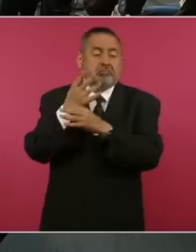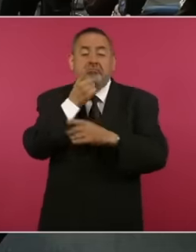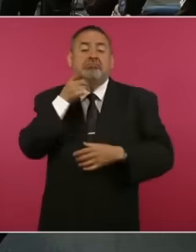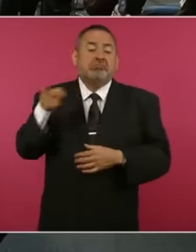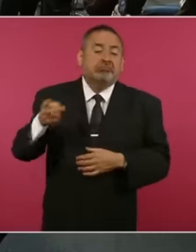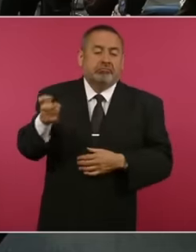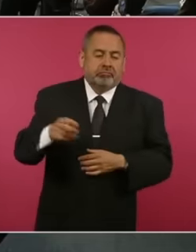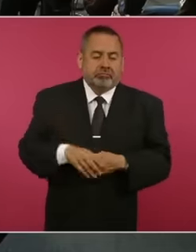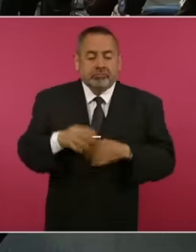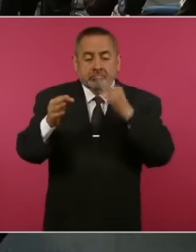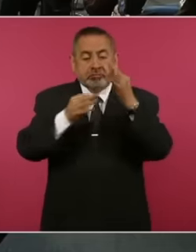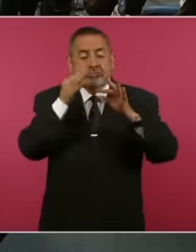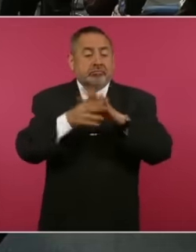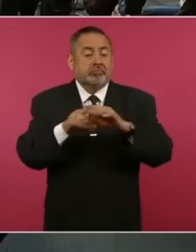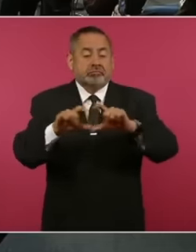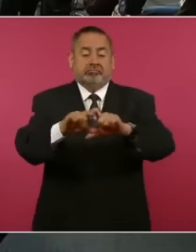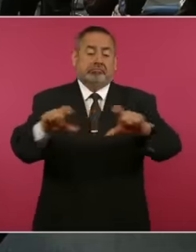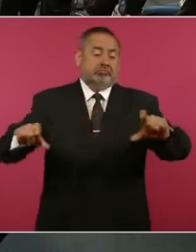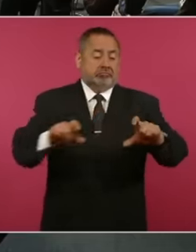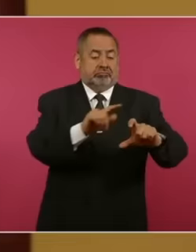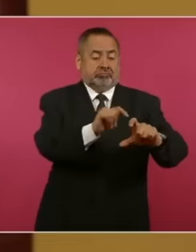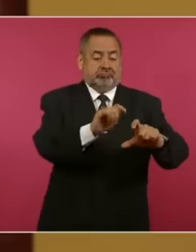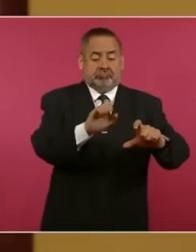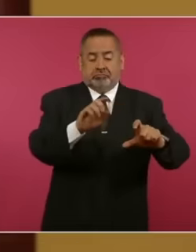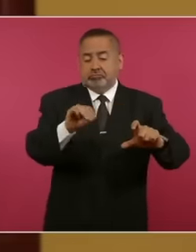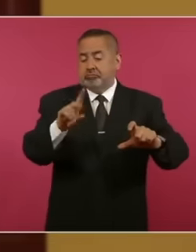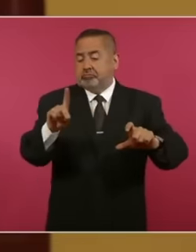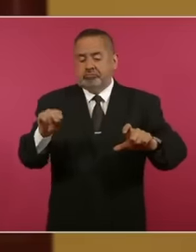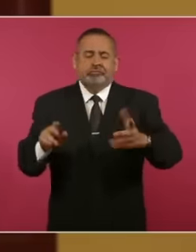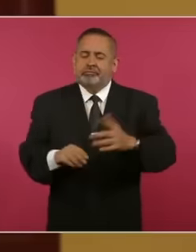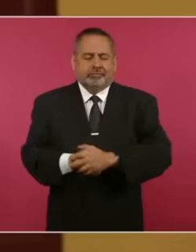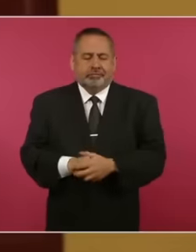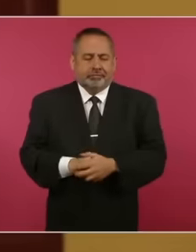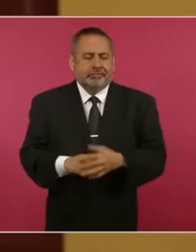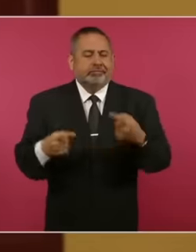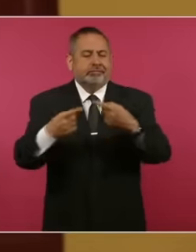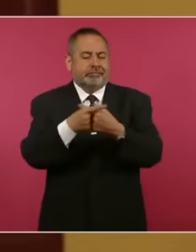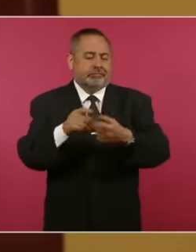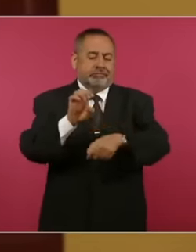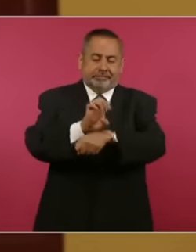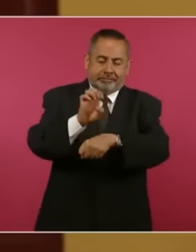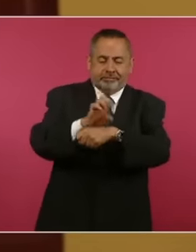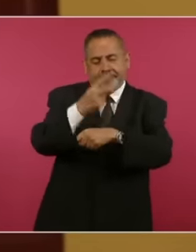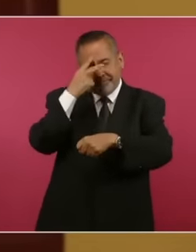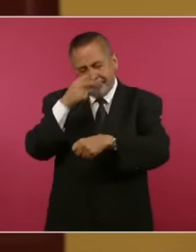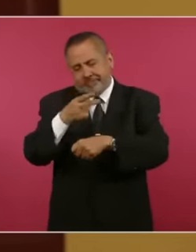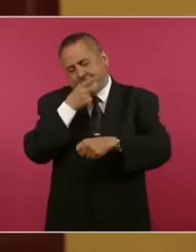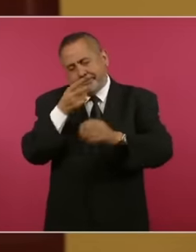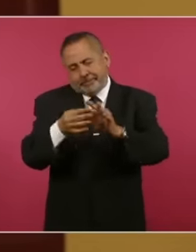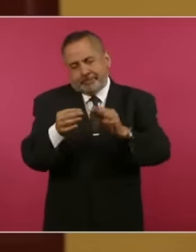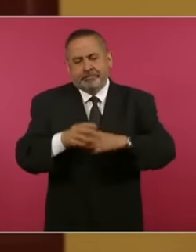gives Telemundo news that it is not says diplomatic conflict Ecuador Mexico dated in the United States